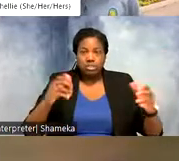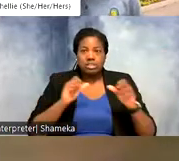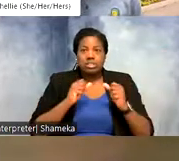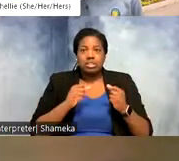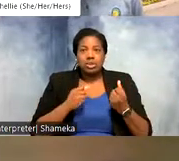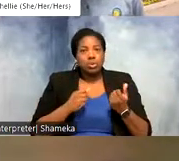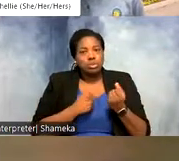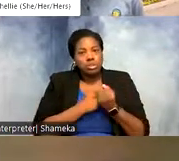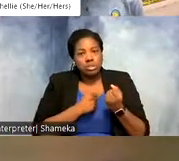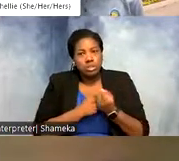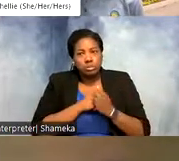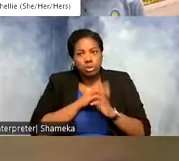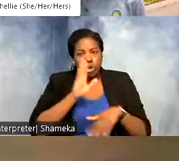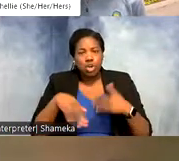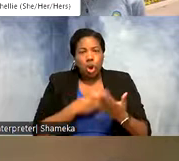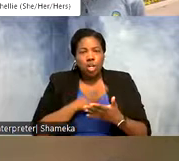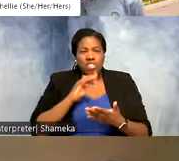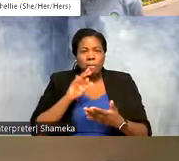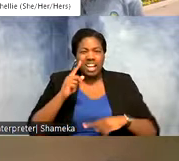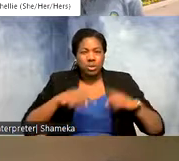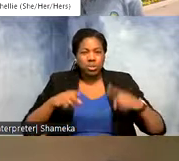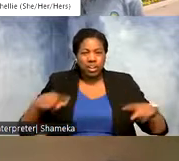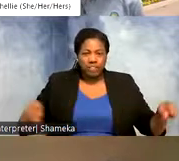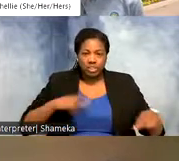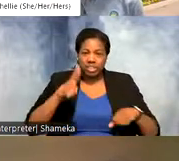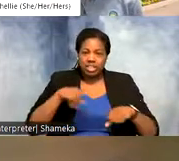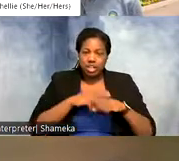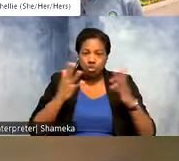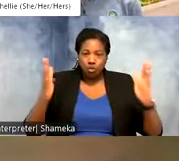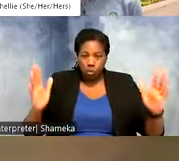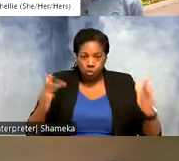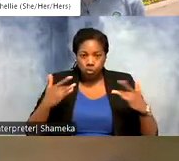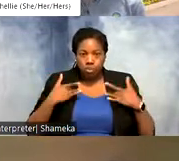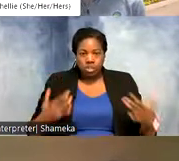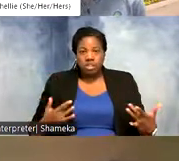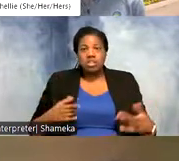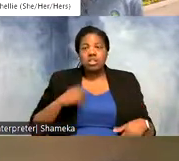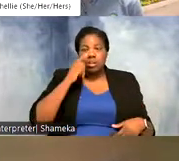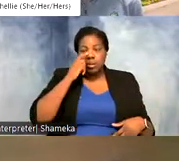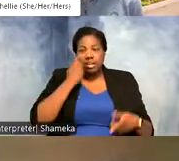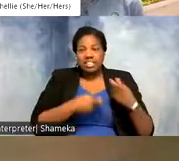of the biodiversity in the natural forest and the shade environment rather than having to clear-cut